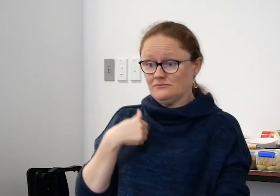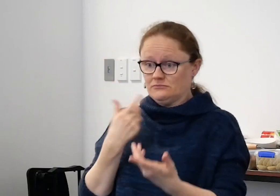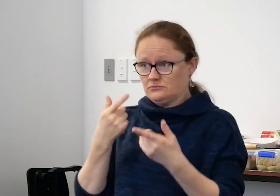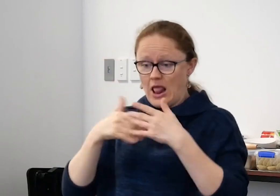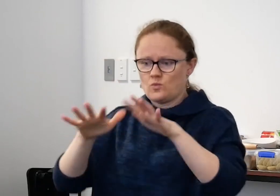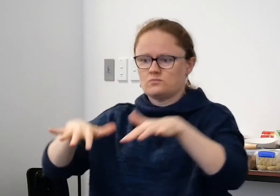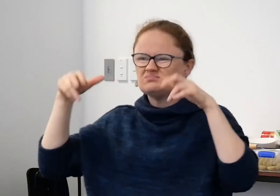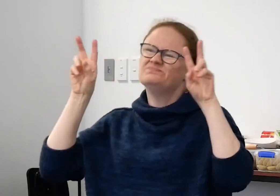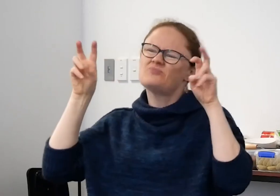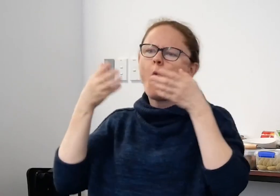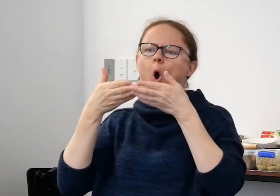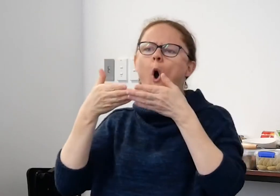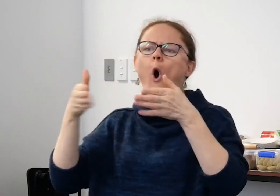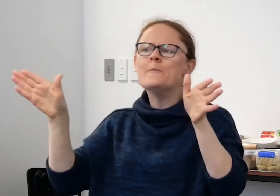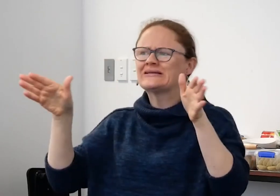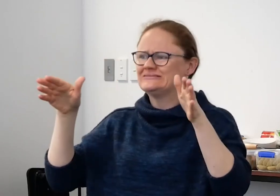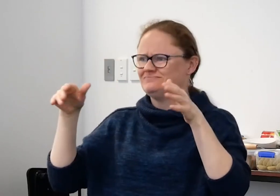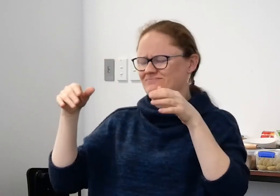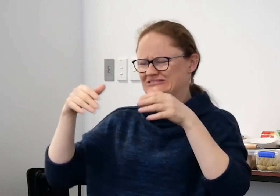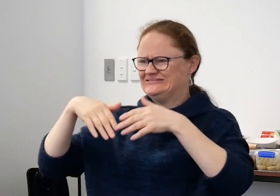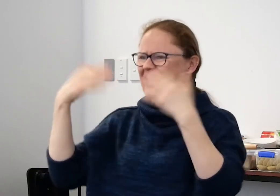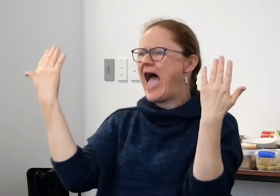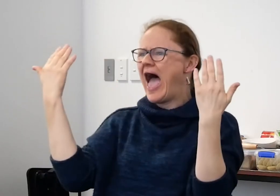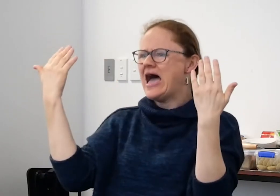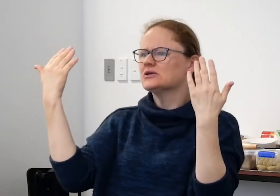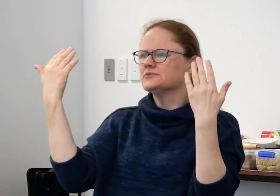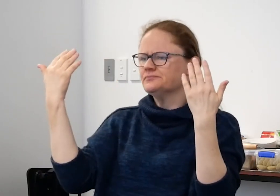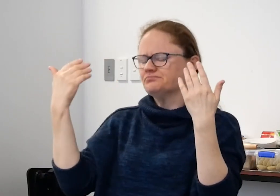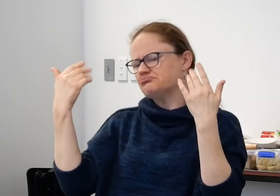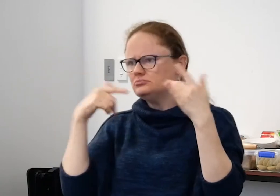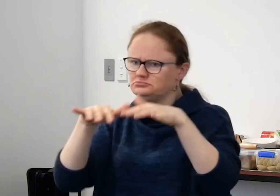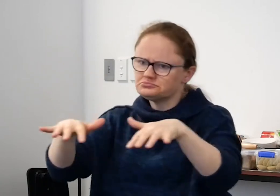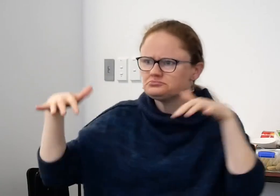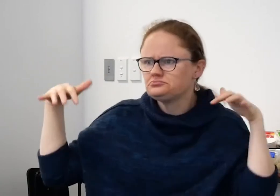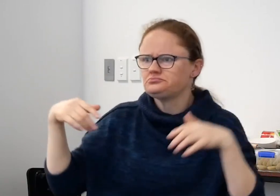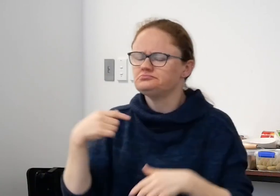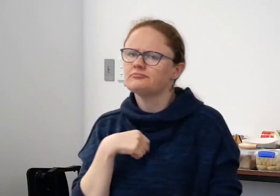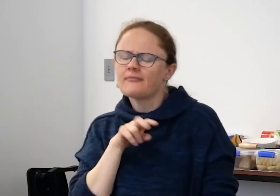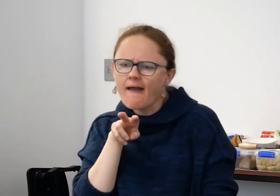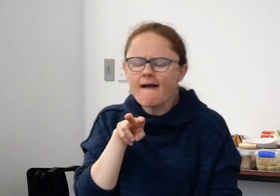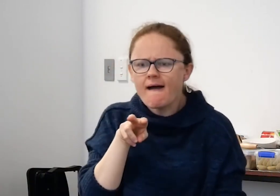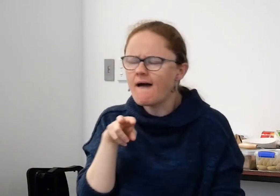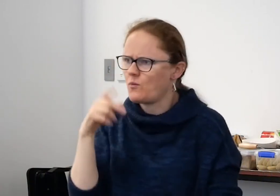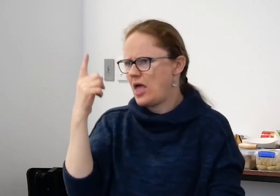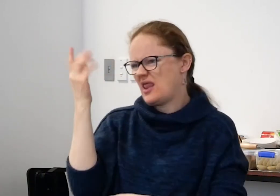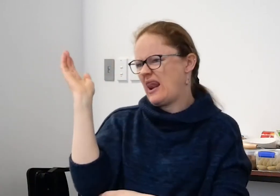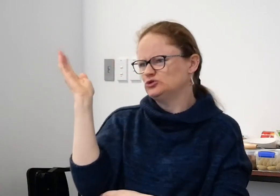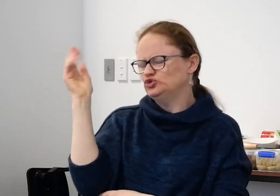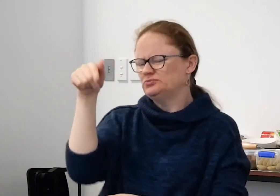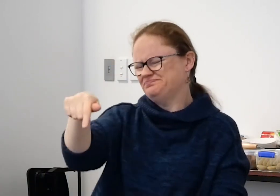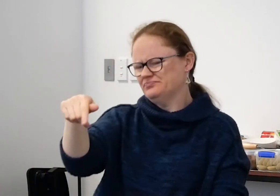There was an open day